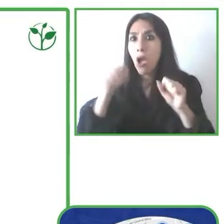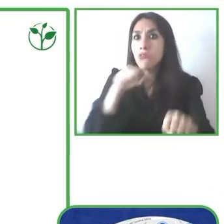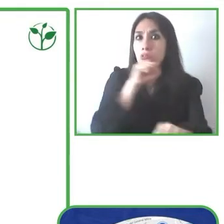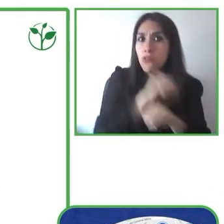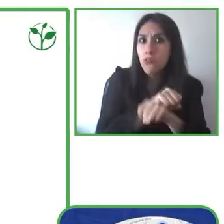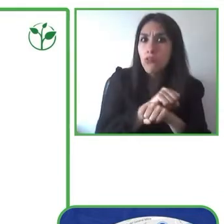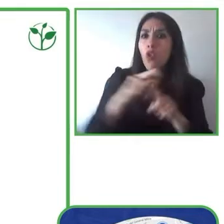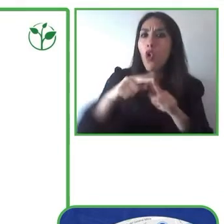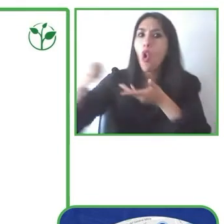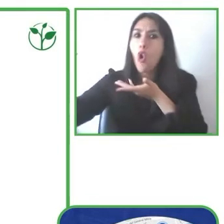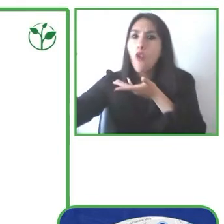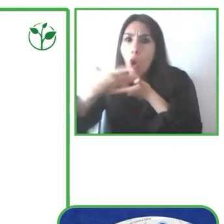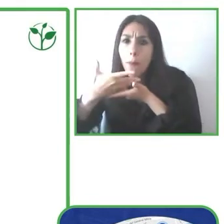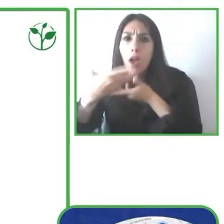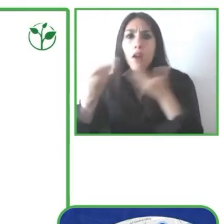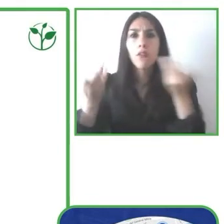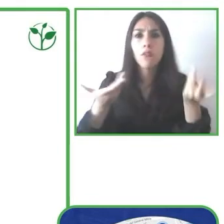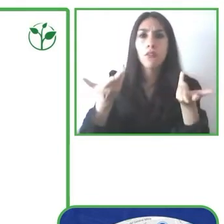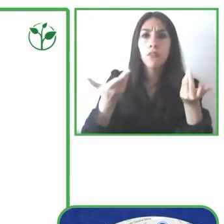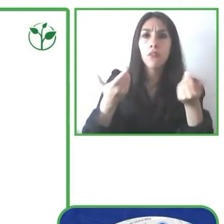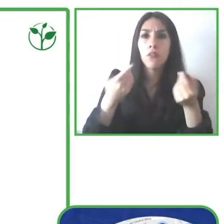contribute information about where those parking spots are available.